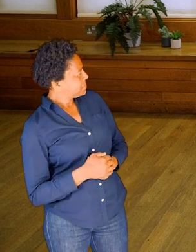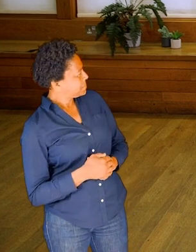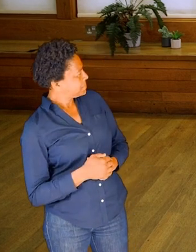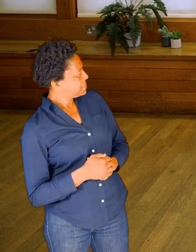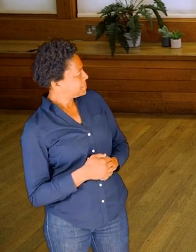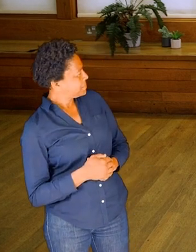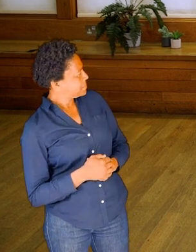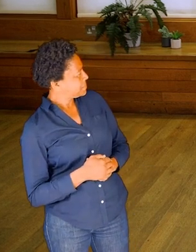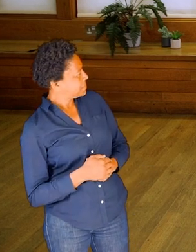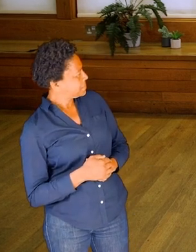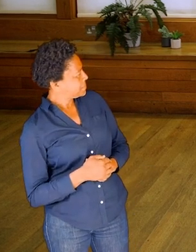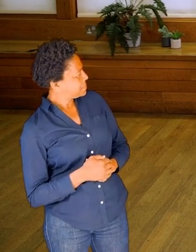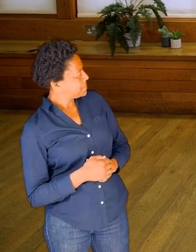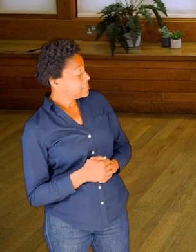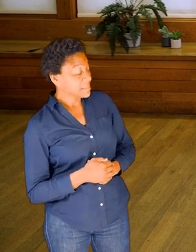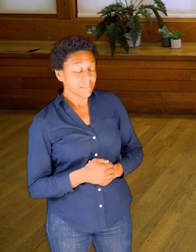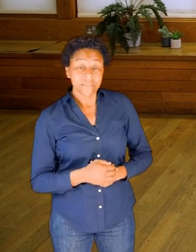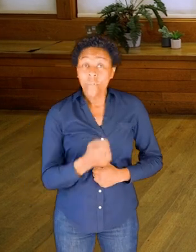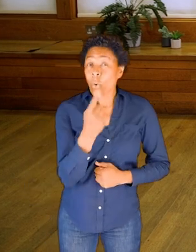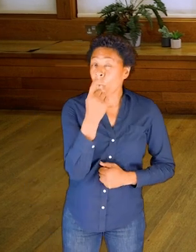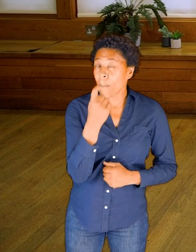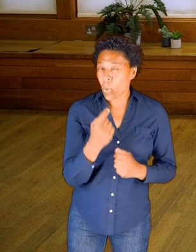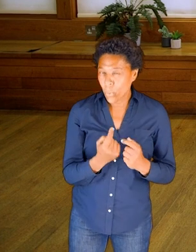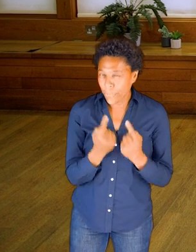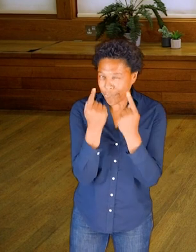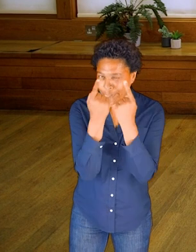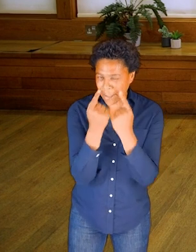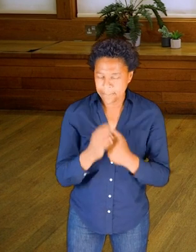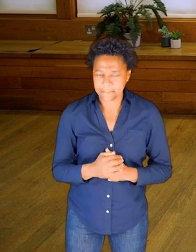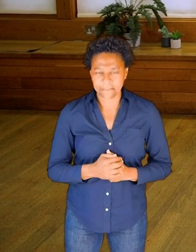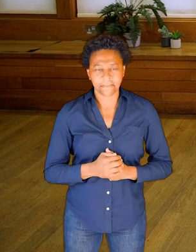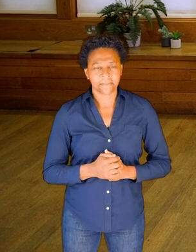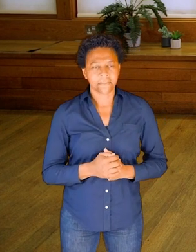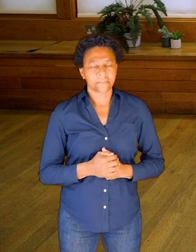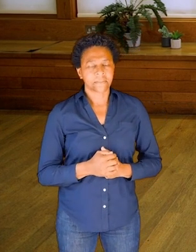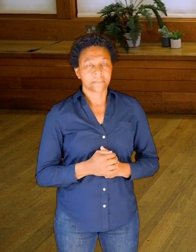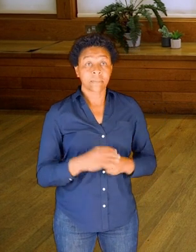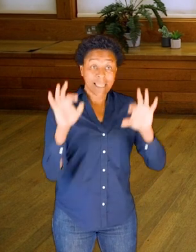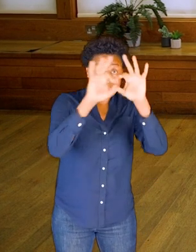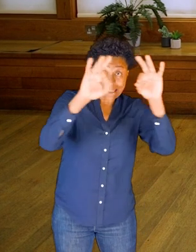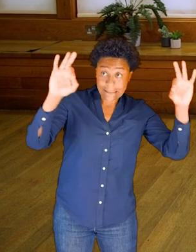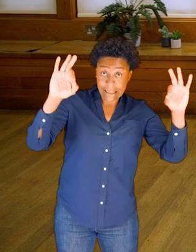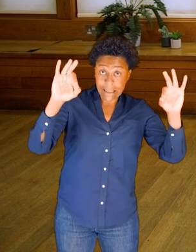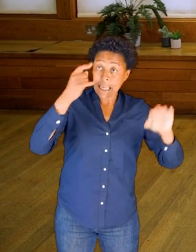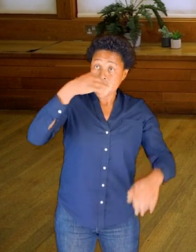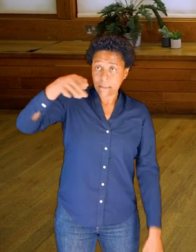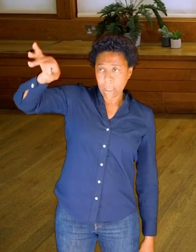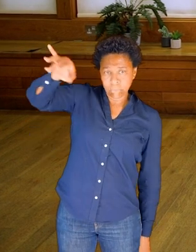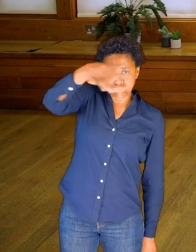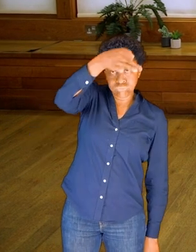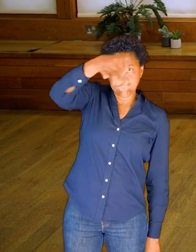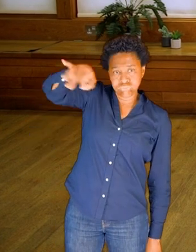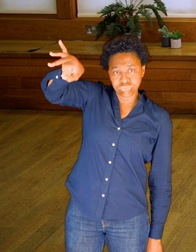So one more thing is that I can let the stick swing by letting go of one edge